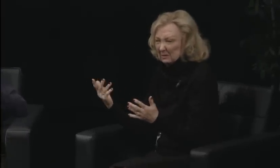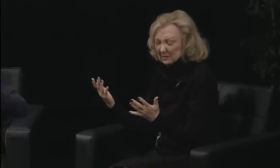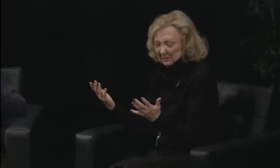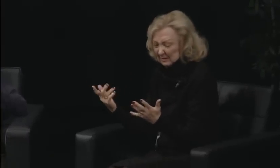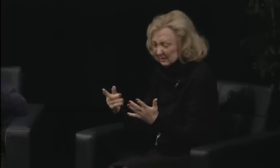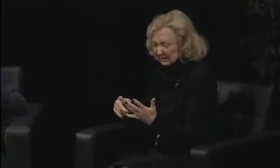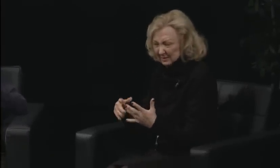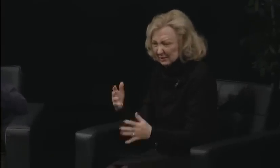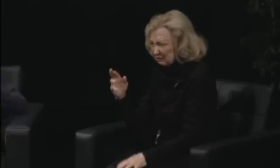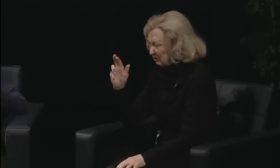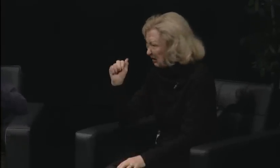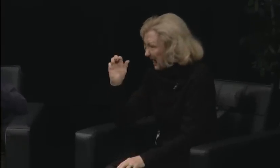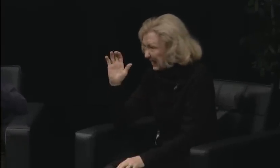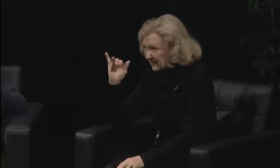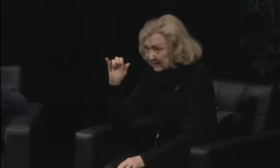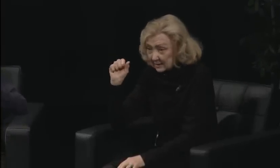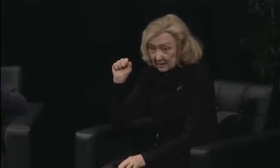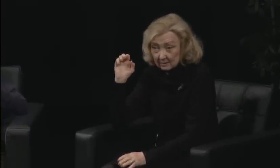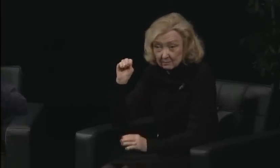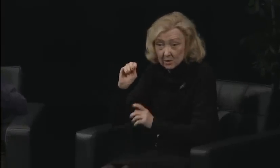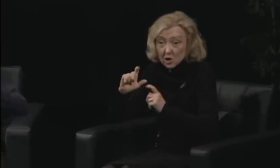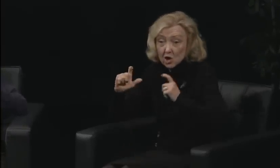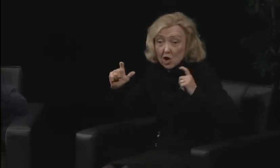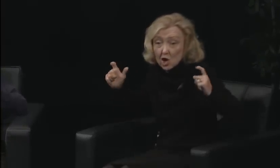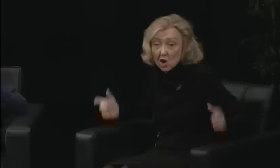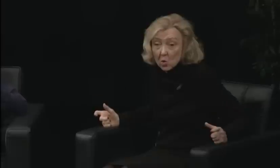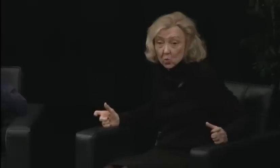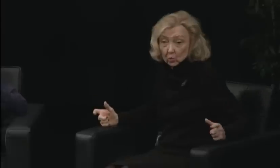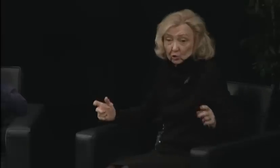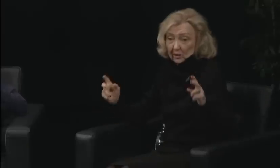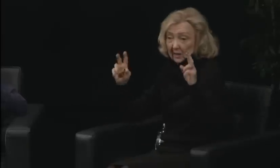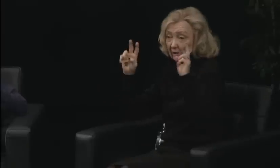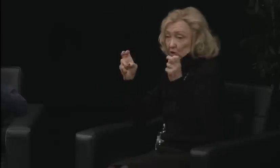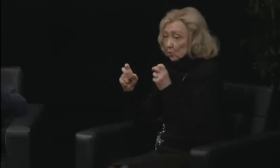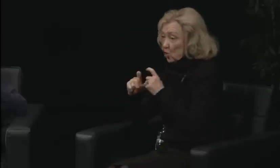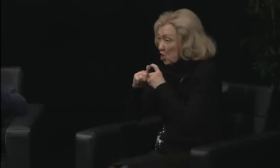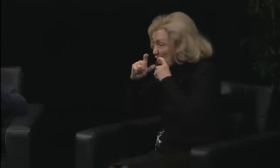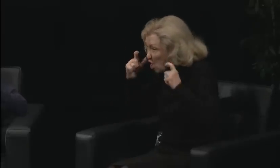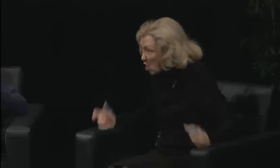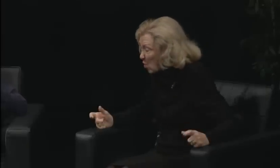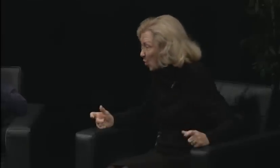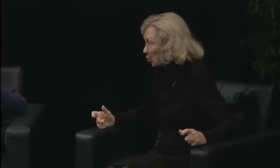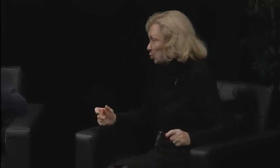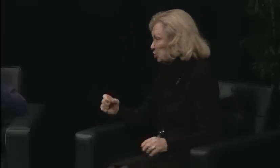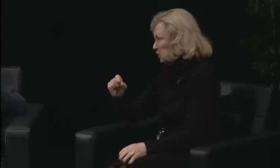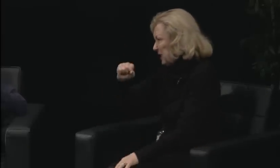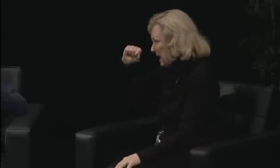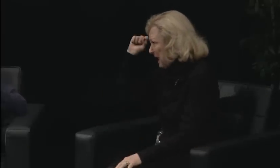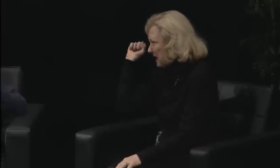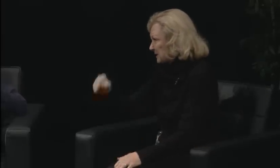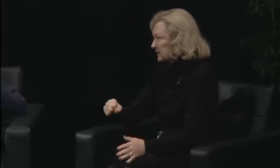what they were saying, and I had to say, "whoa, slow down, we have to be on the same page or we will not win."